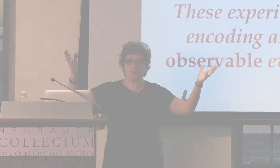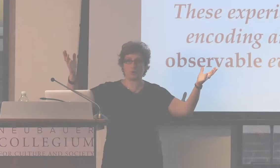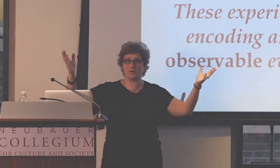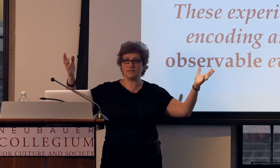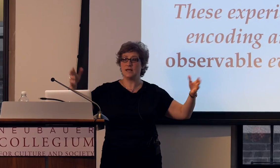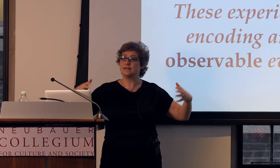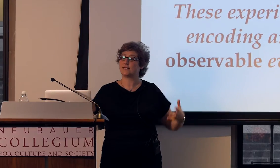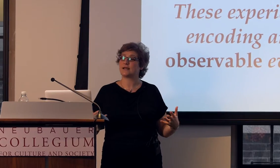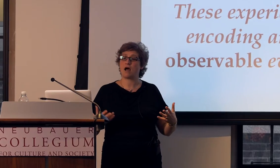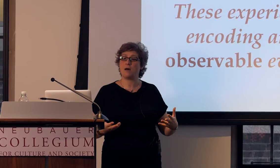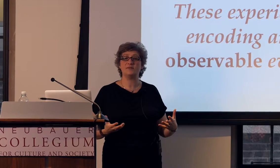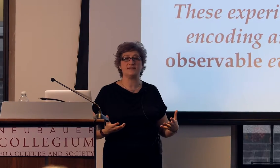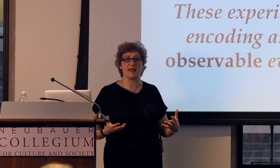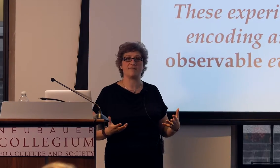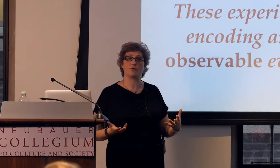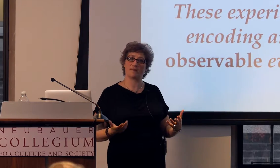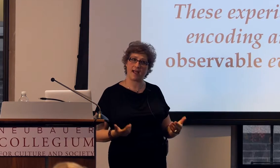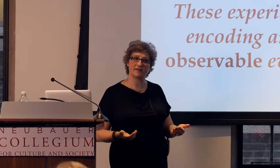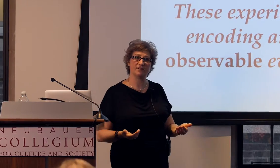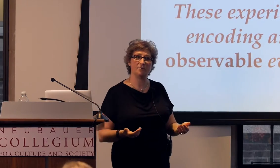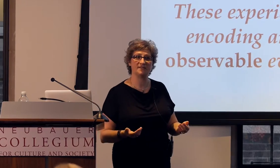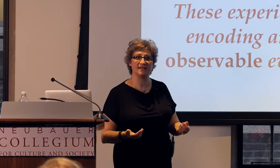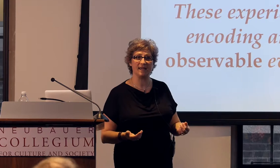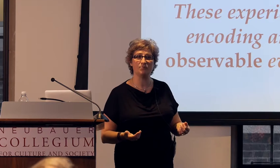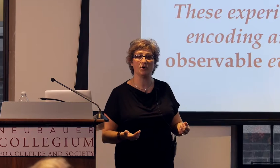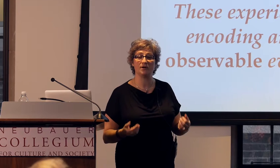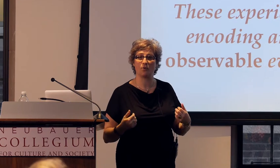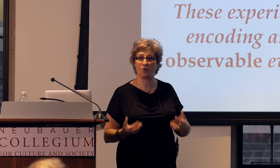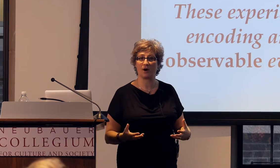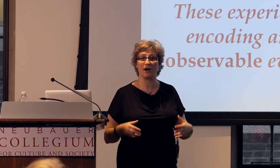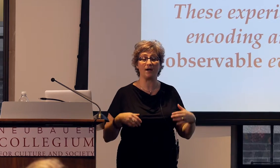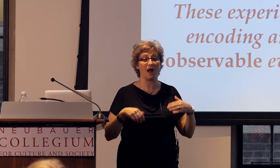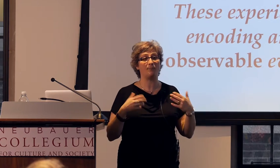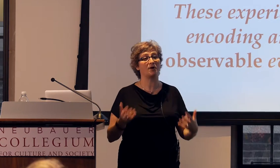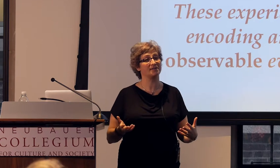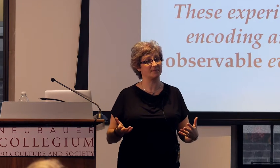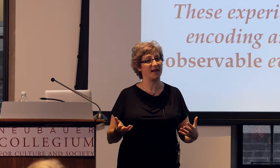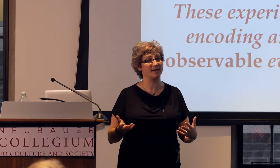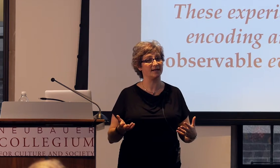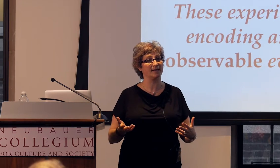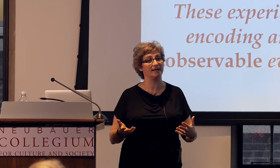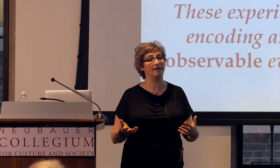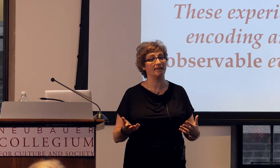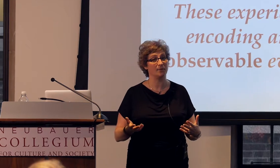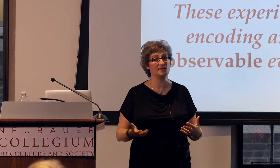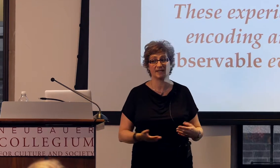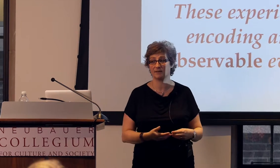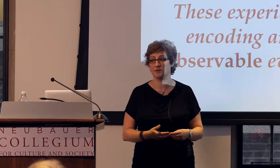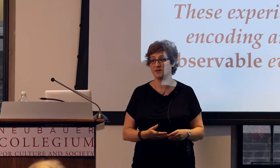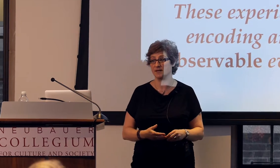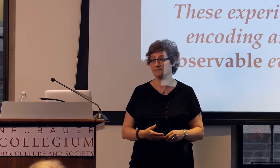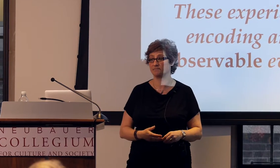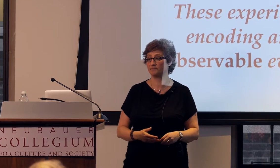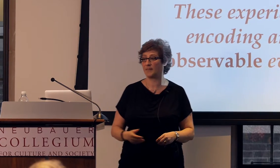in the world, doesn't compensate for a lack of linguistic input or not participating in a linguistic community.